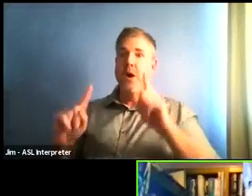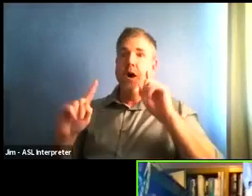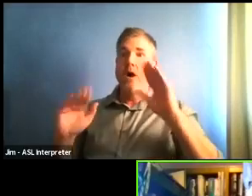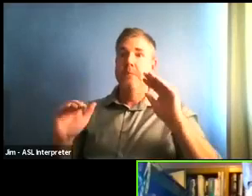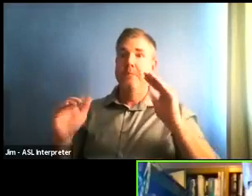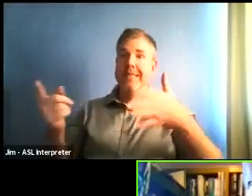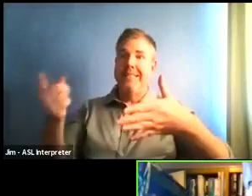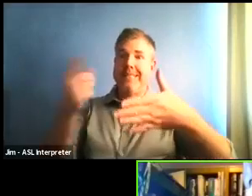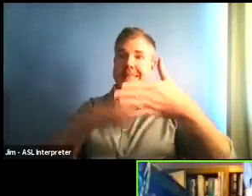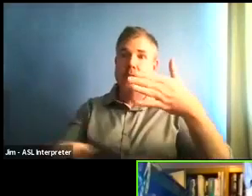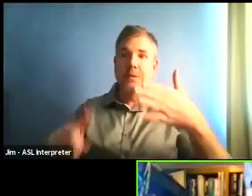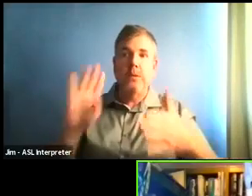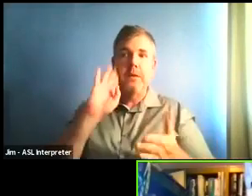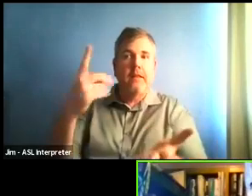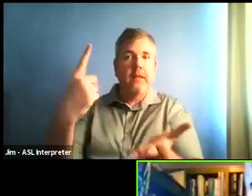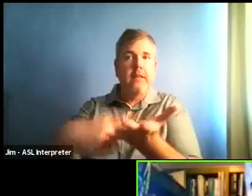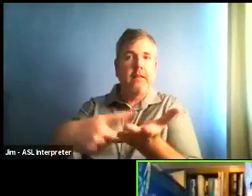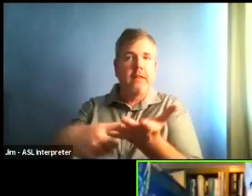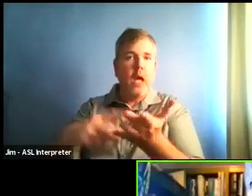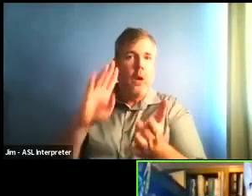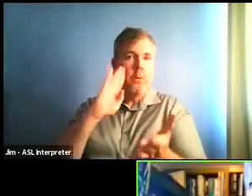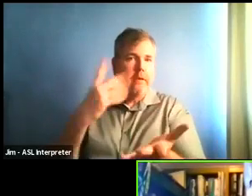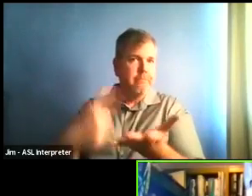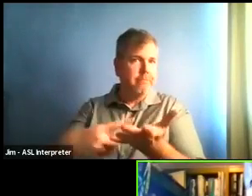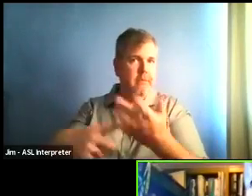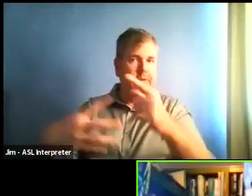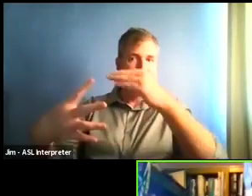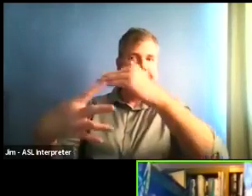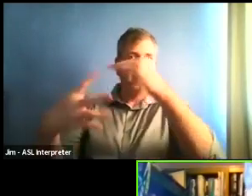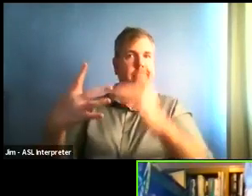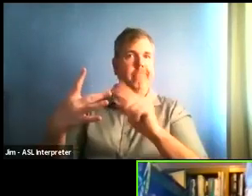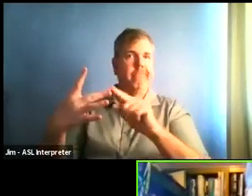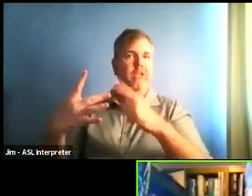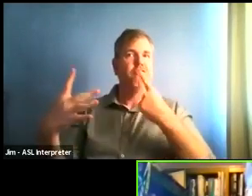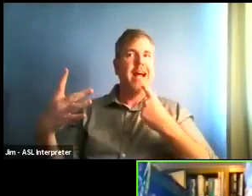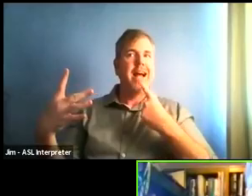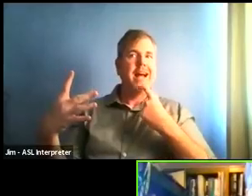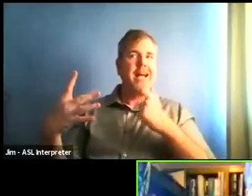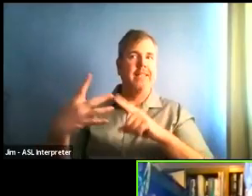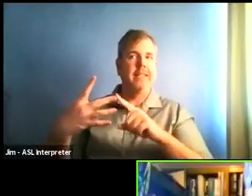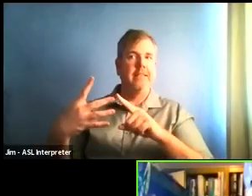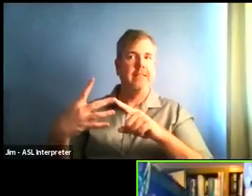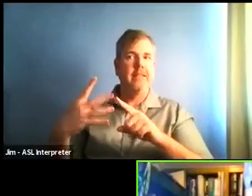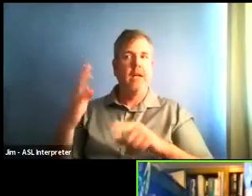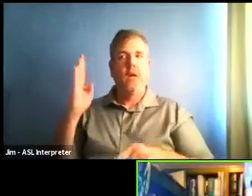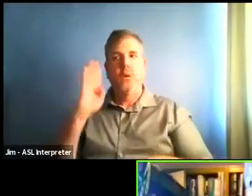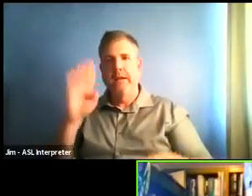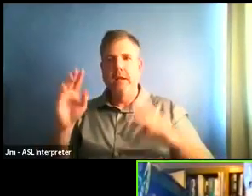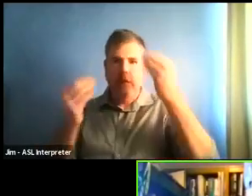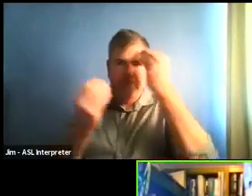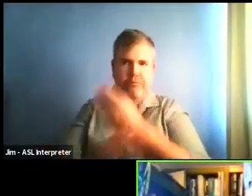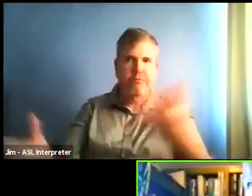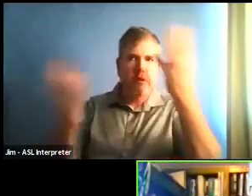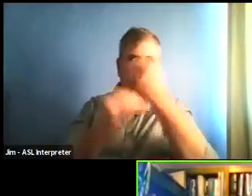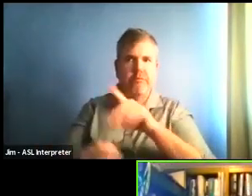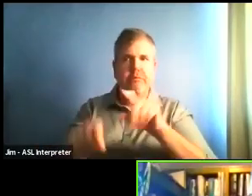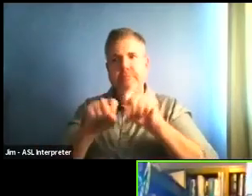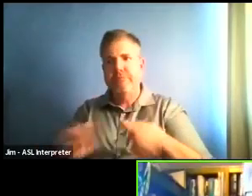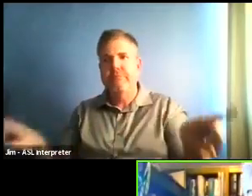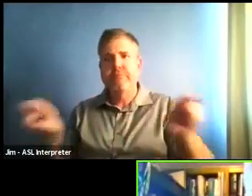In the meantime, we will be putting out more information as to what those impacts will mean for us as a county.